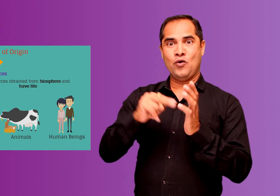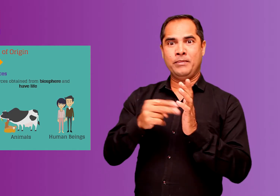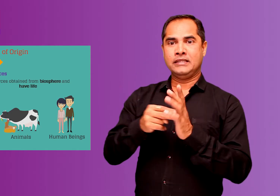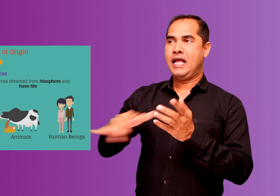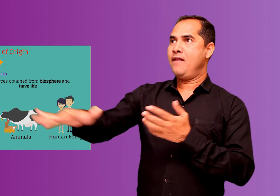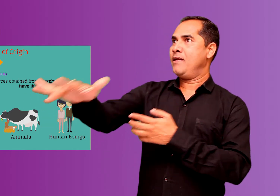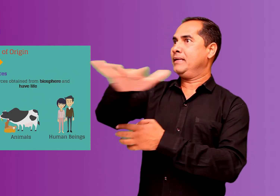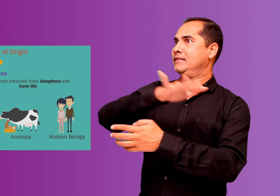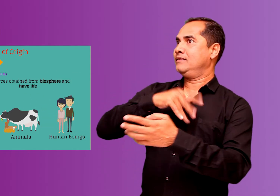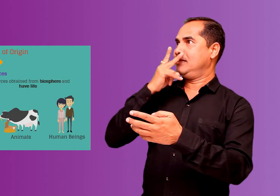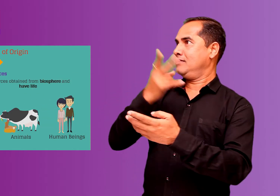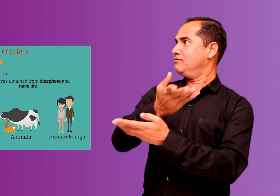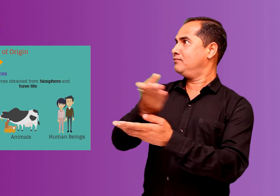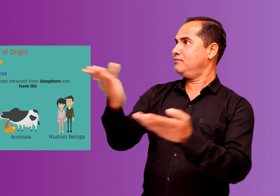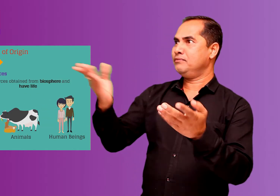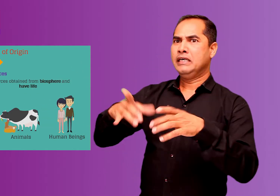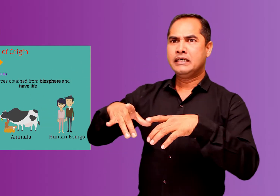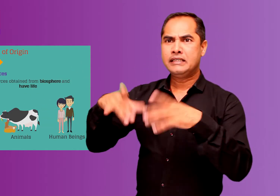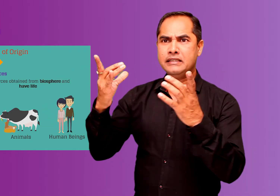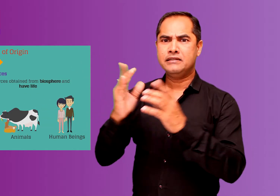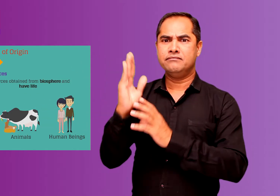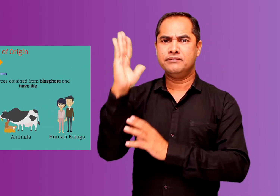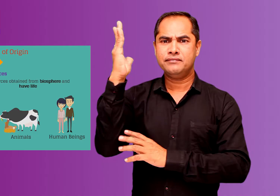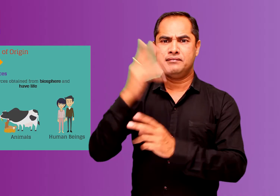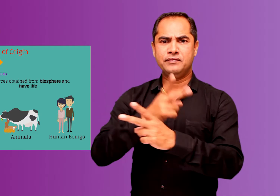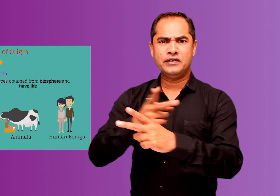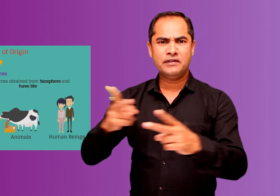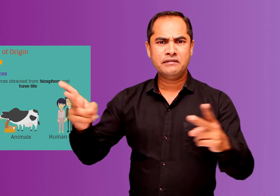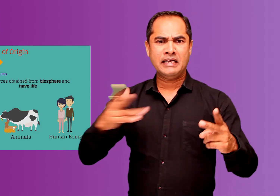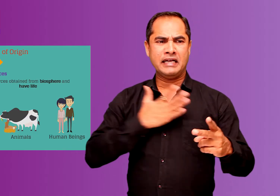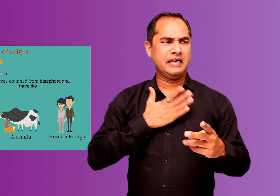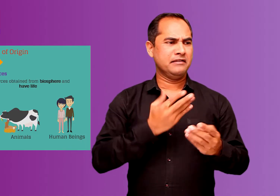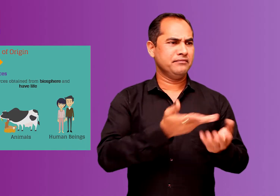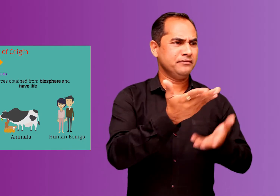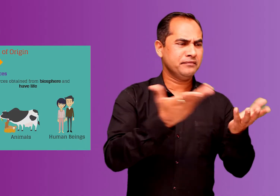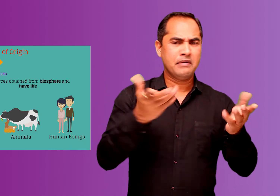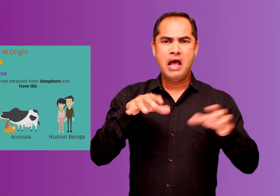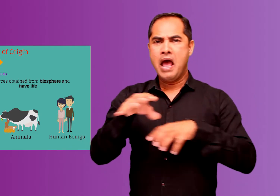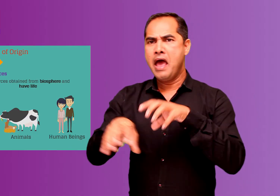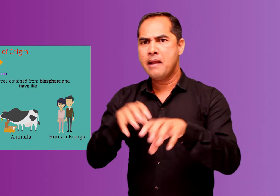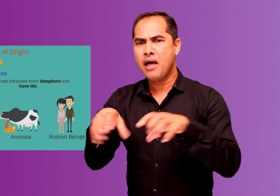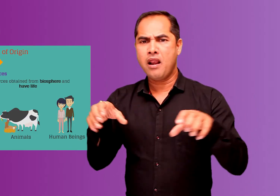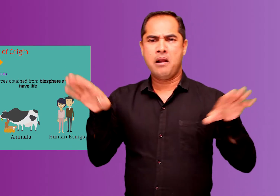Bio means life, related to biosphere having life